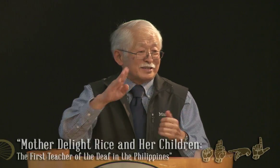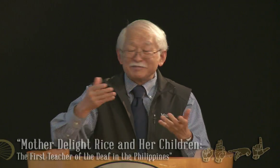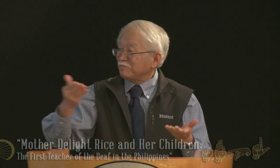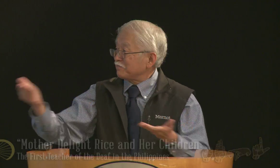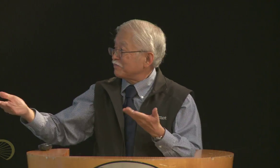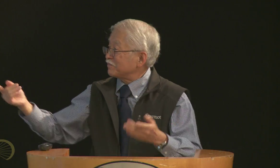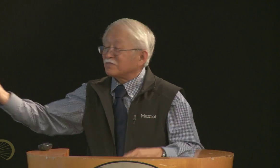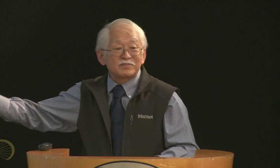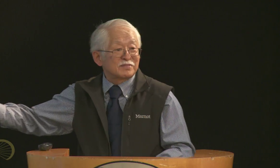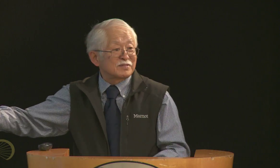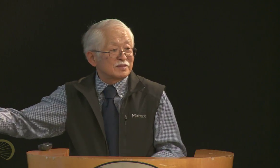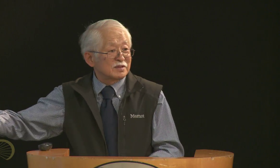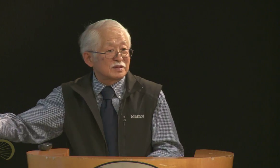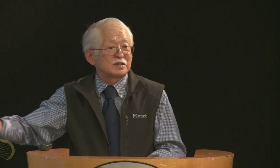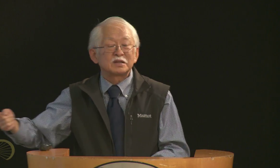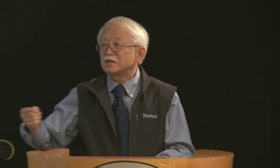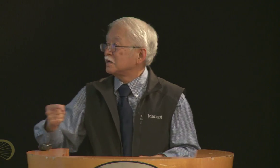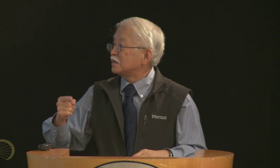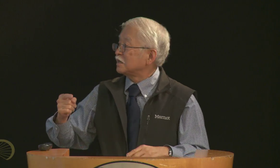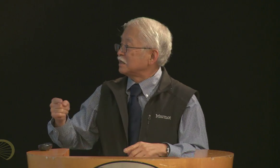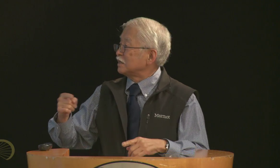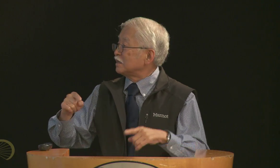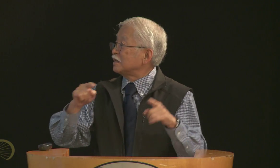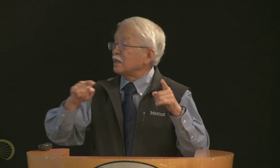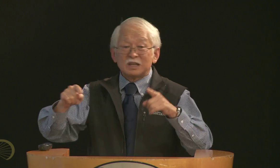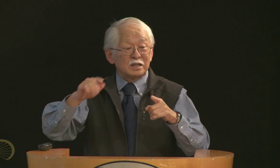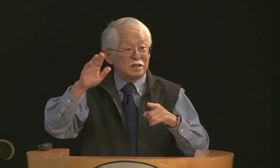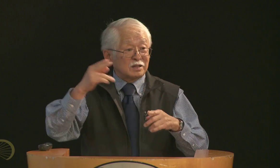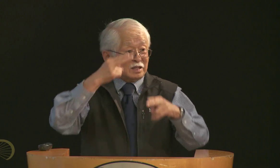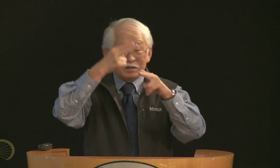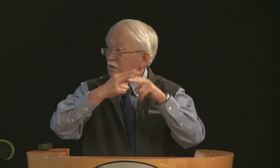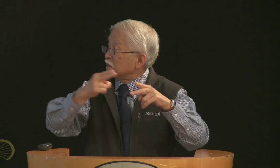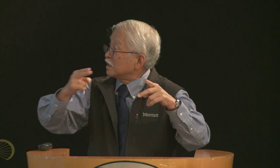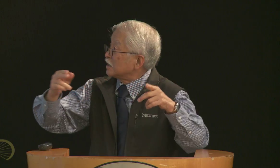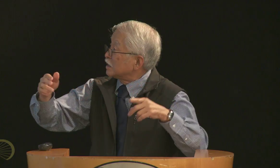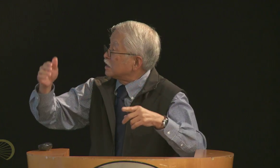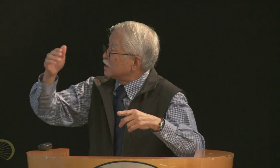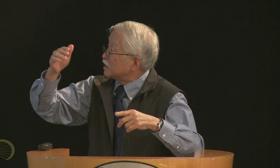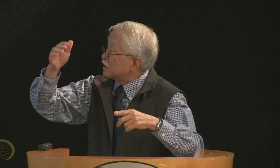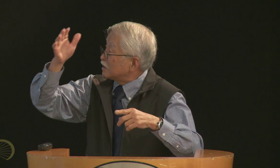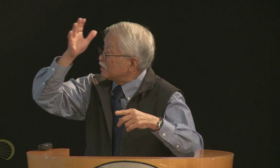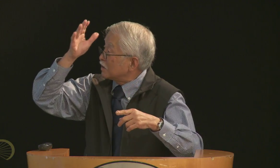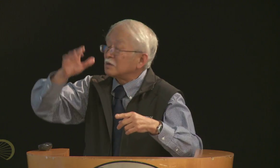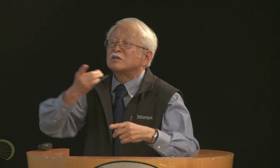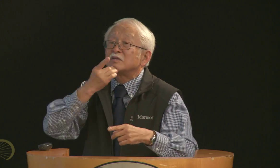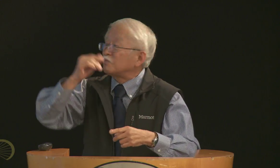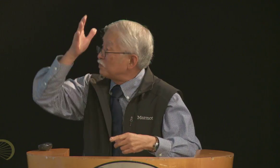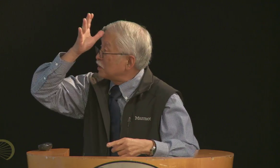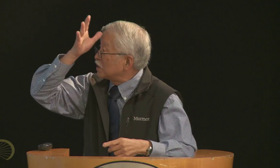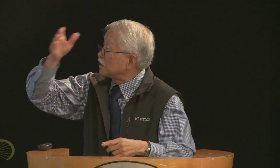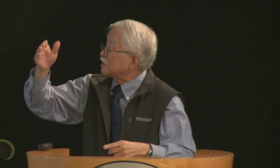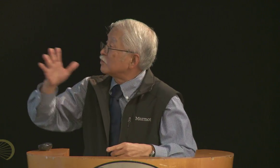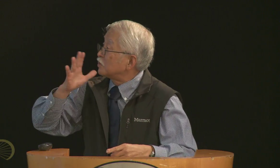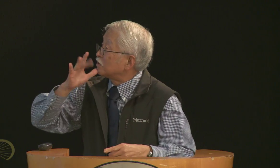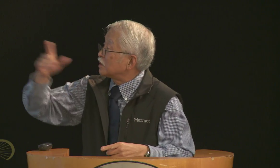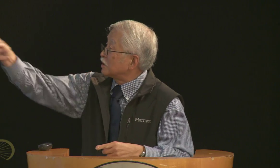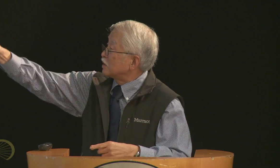Graham Bell Association and Gallaudet had a good relationship in those years. You also see the name of Delight's